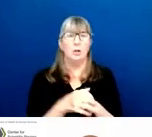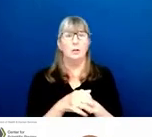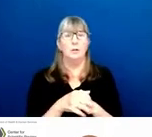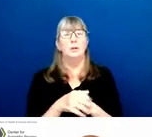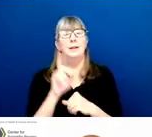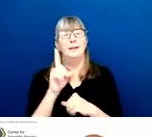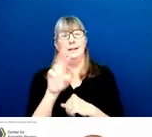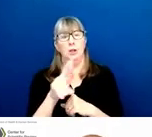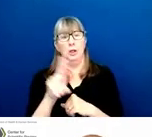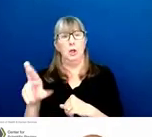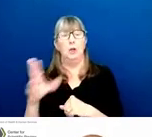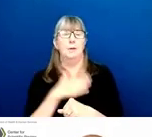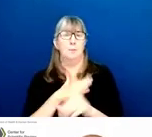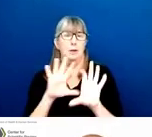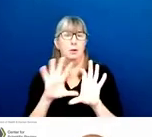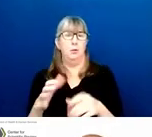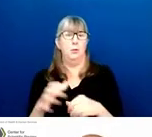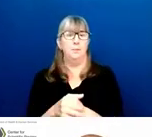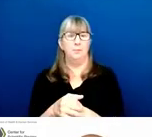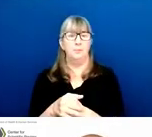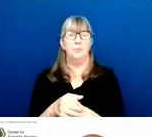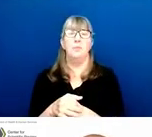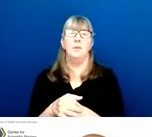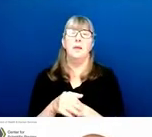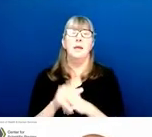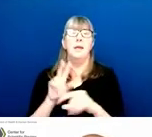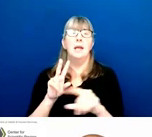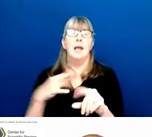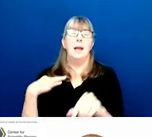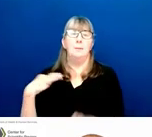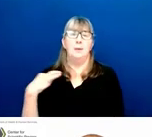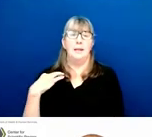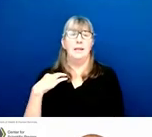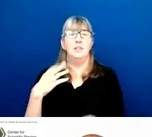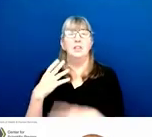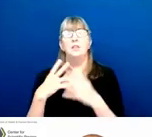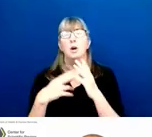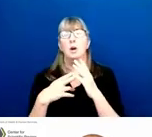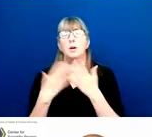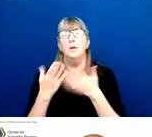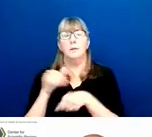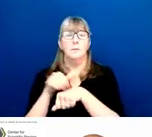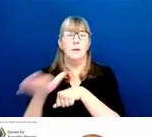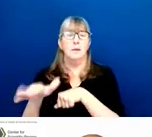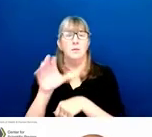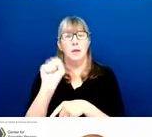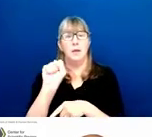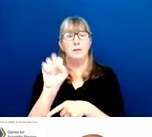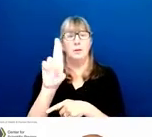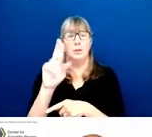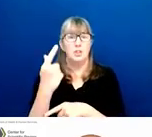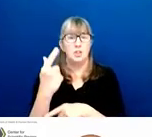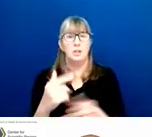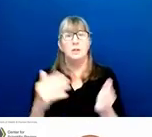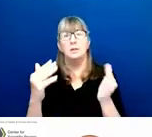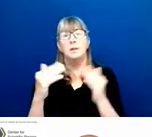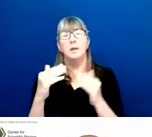Grant applications submitted to the NIH are reviewed in scientific review groups, or SRGs. And just to confuse you a little bit,